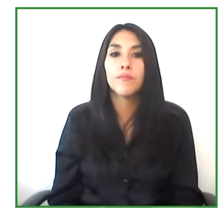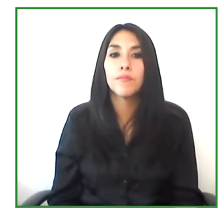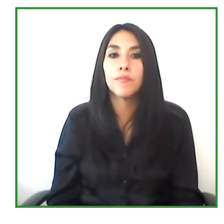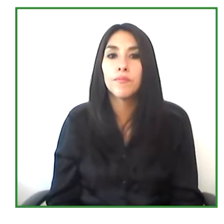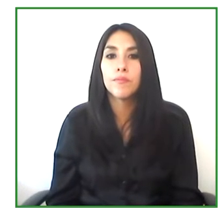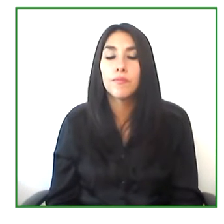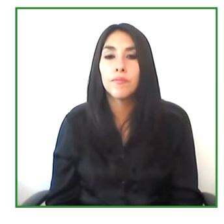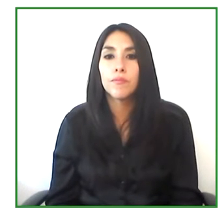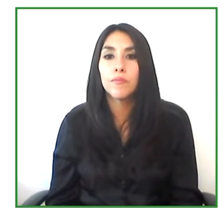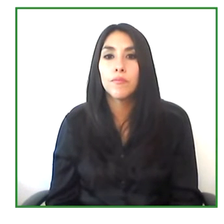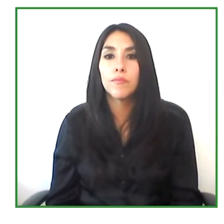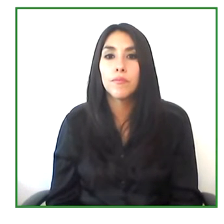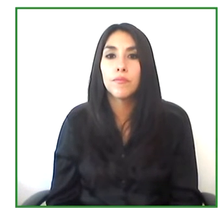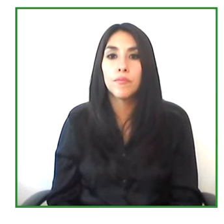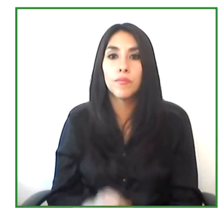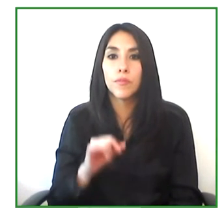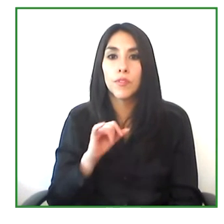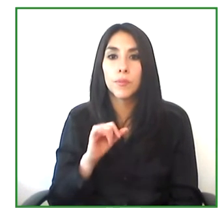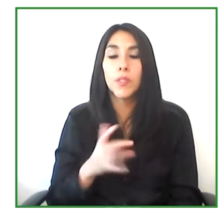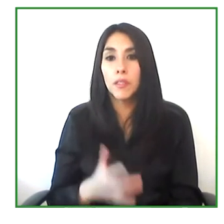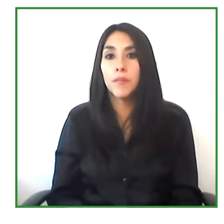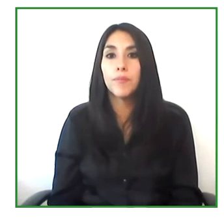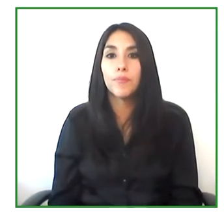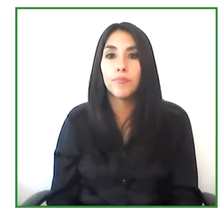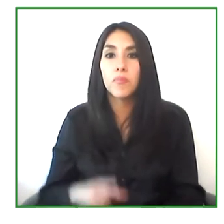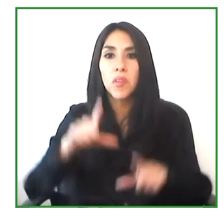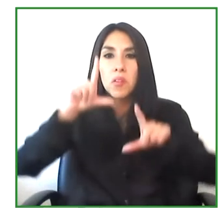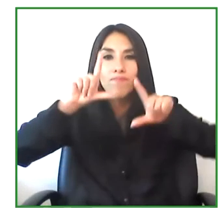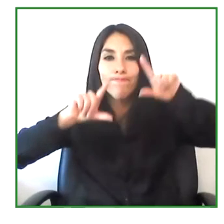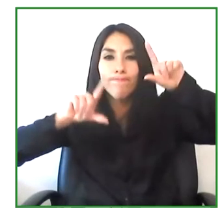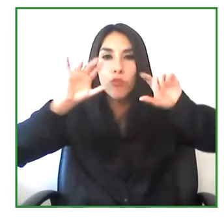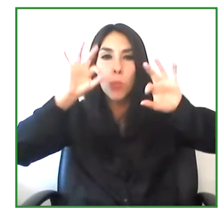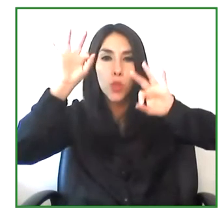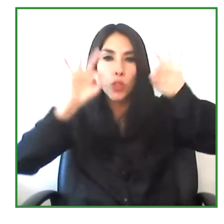And then we also like to measure the retention rate of our candidates,